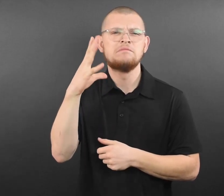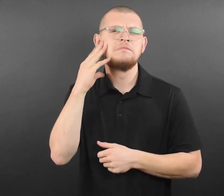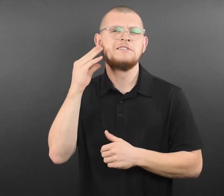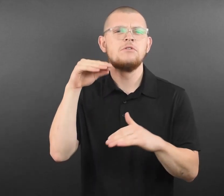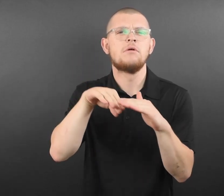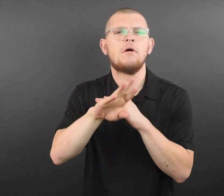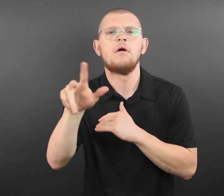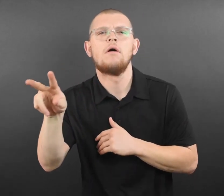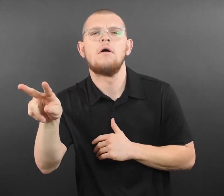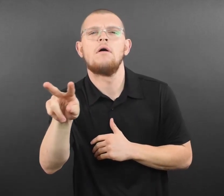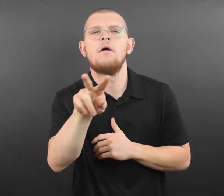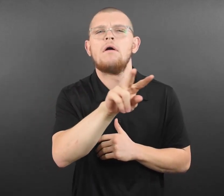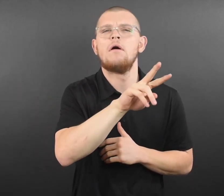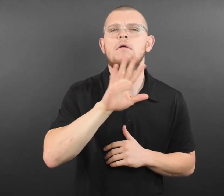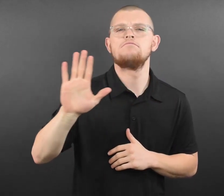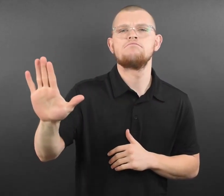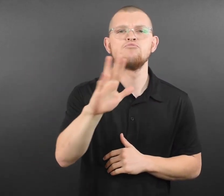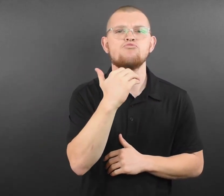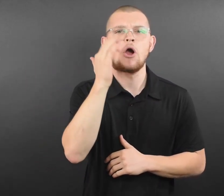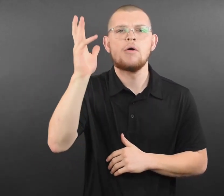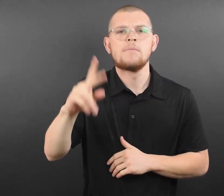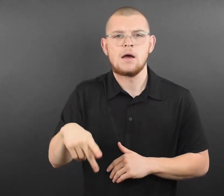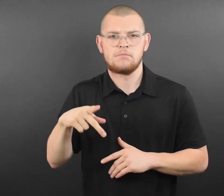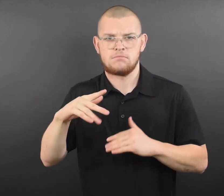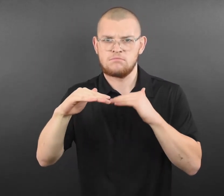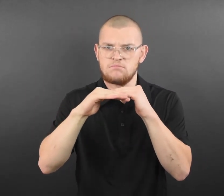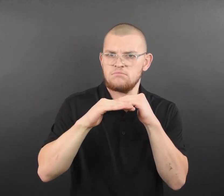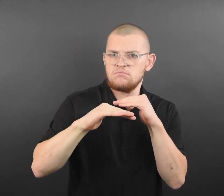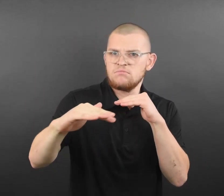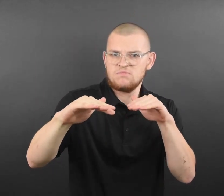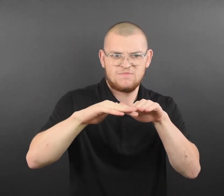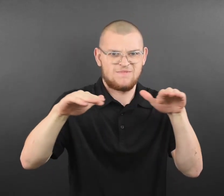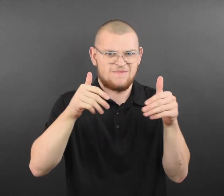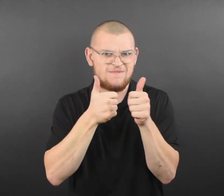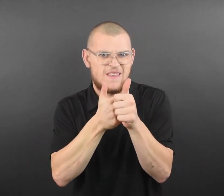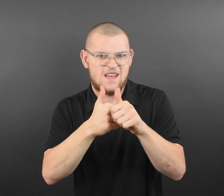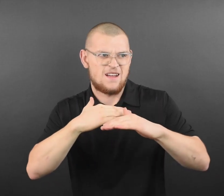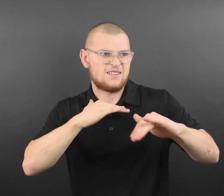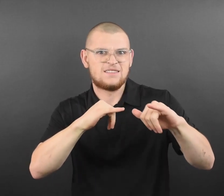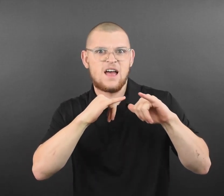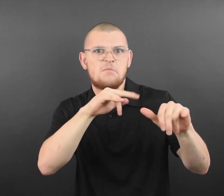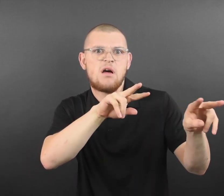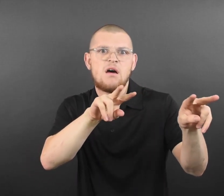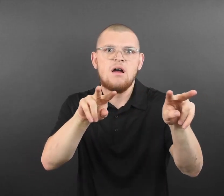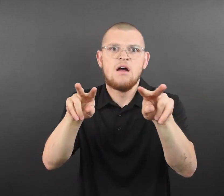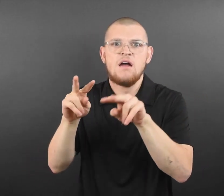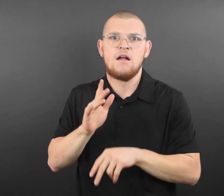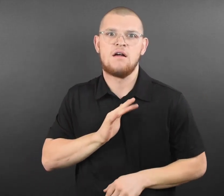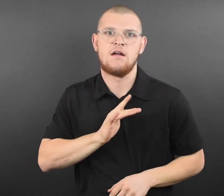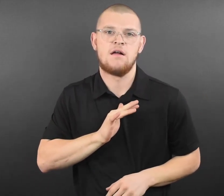the 2021-22 season for Gopher Men's Basketball, Women's Basketball,